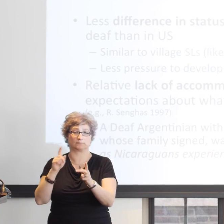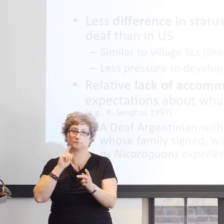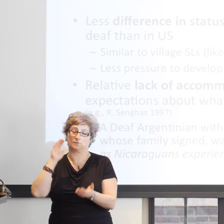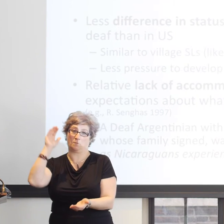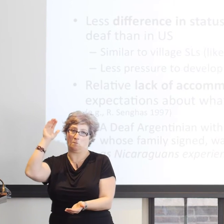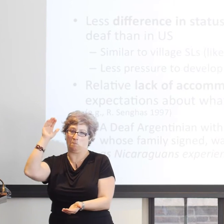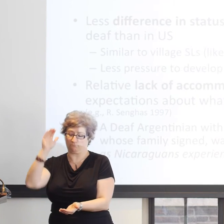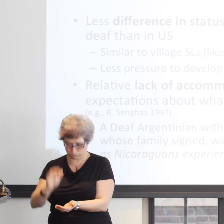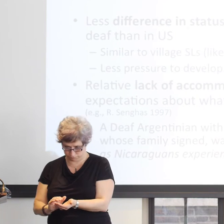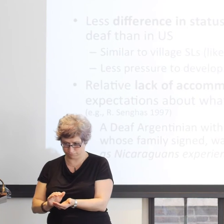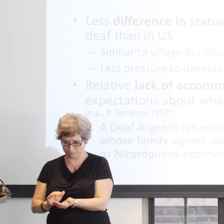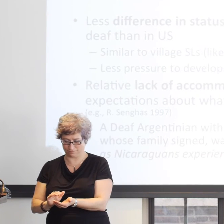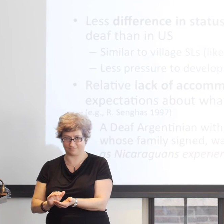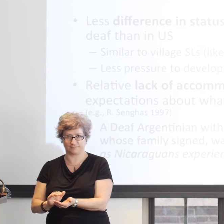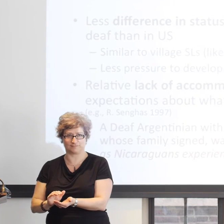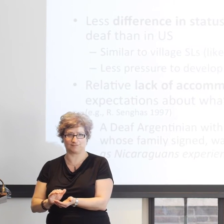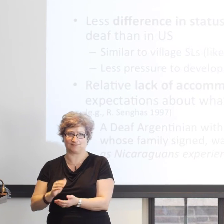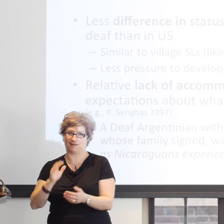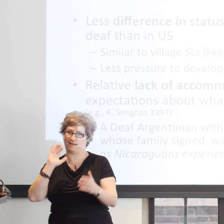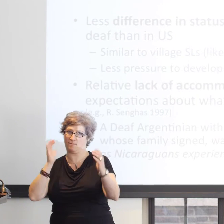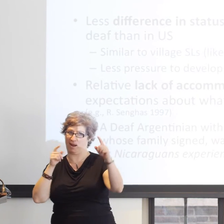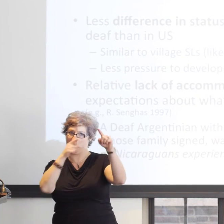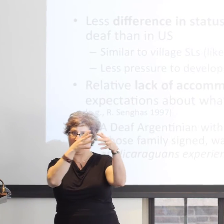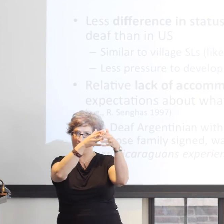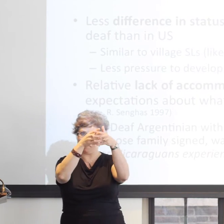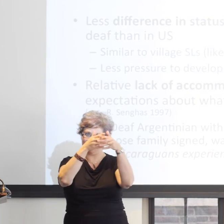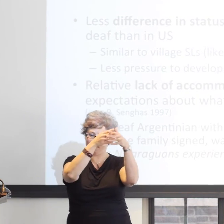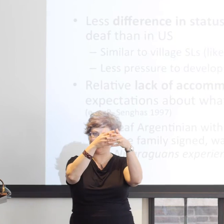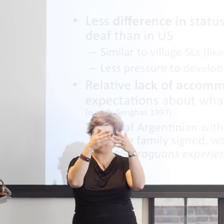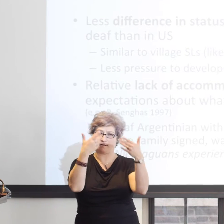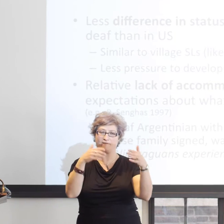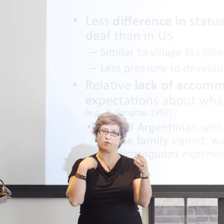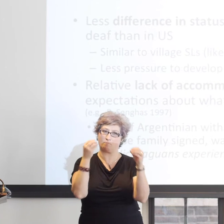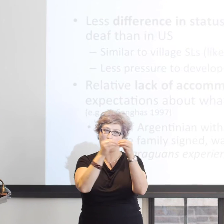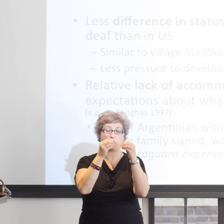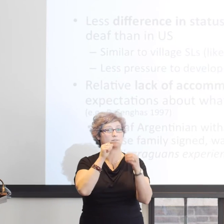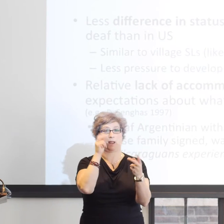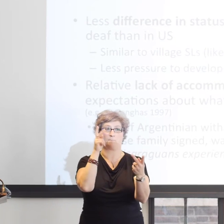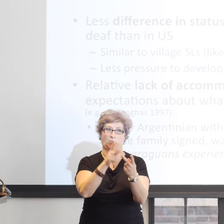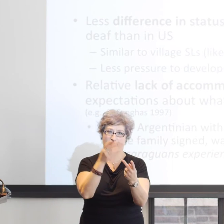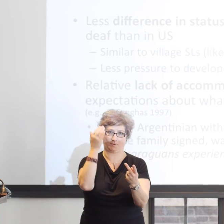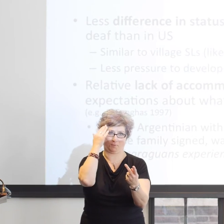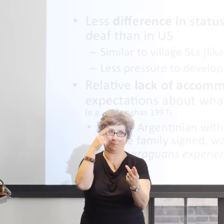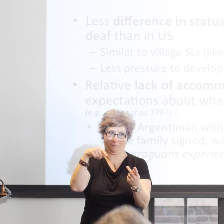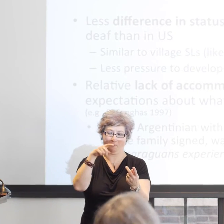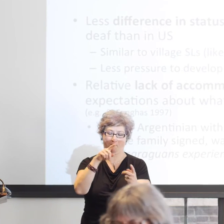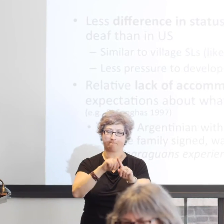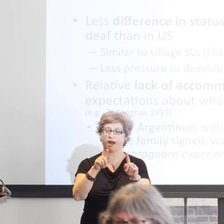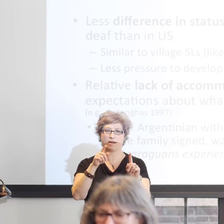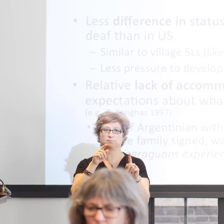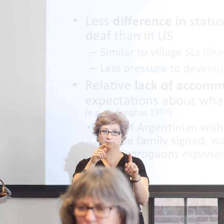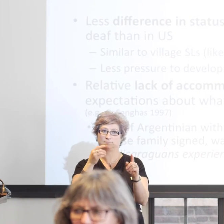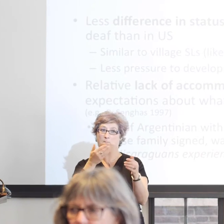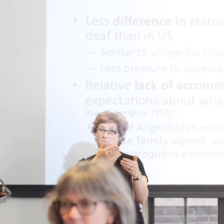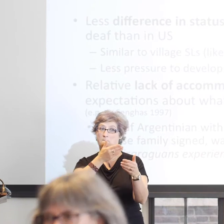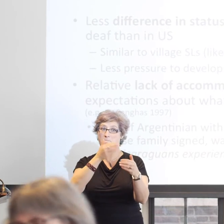And didn't feel that it was necessary to take on this new identity as a Nicaraguan Sign Language signer.